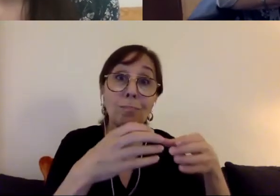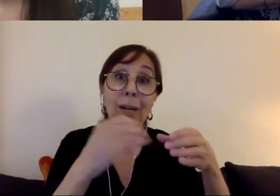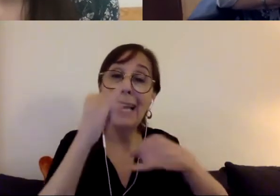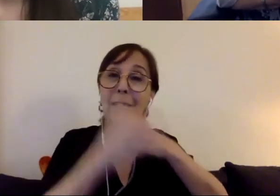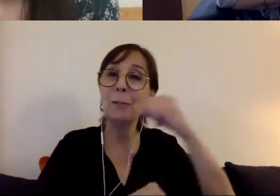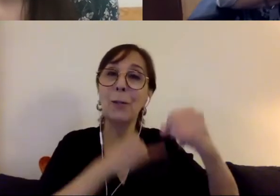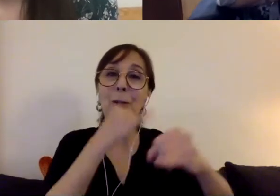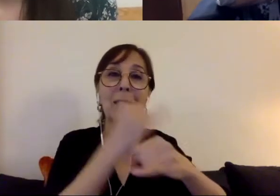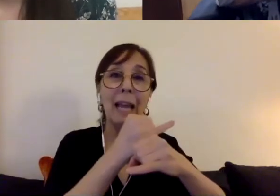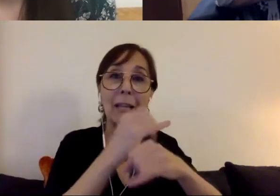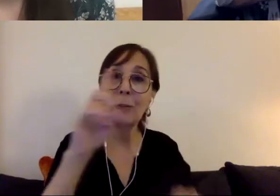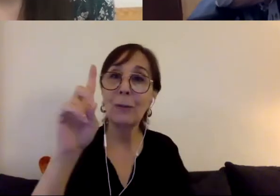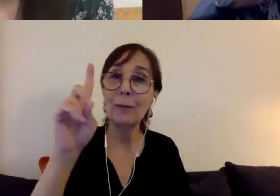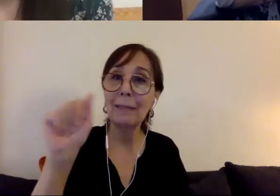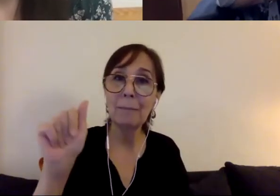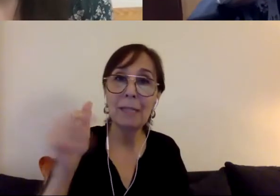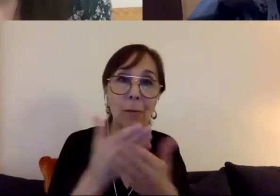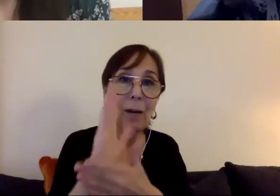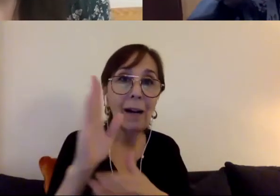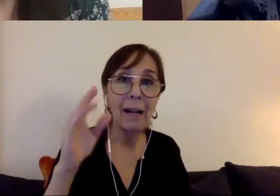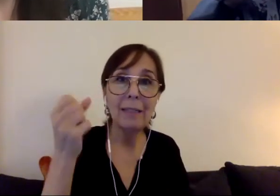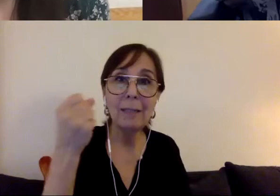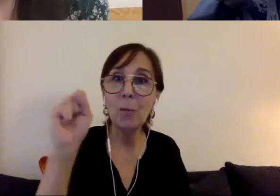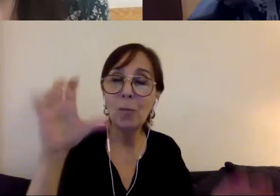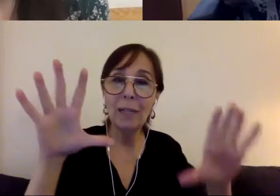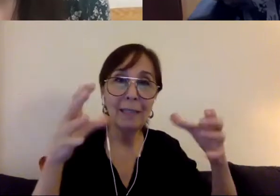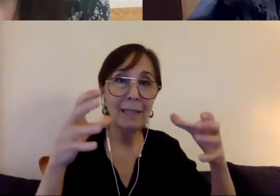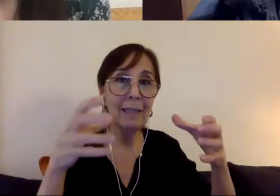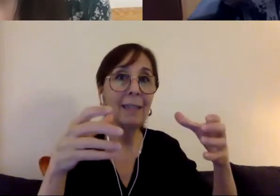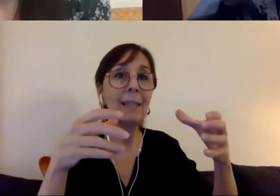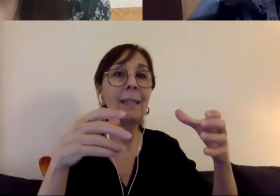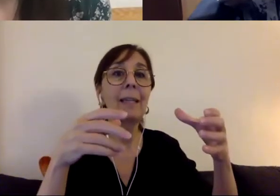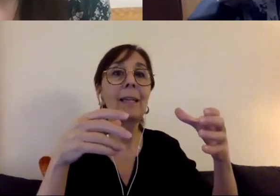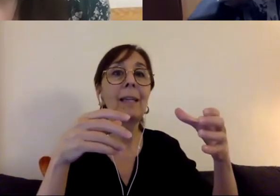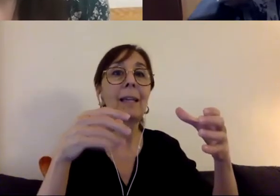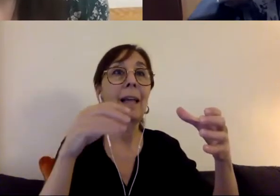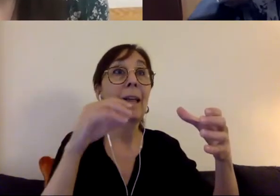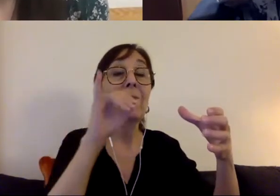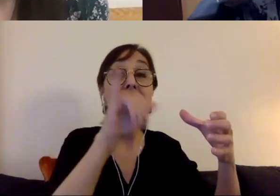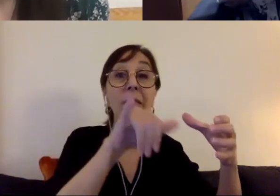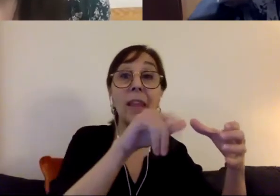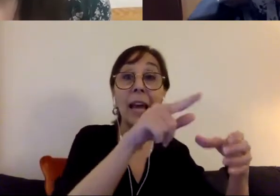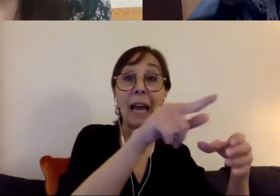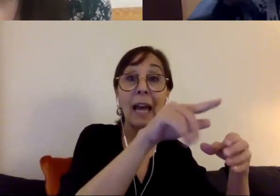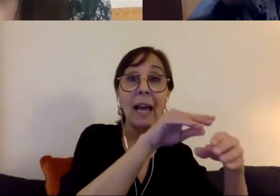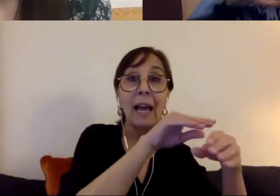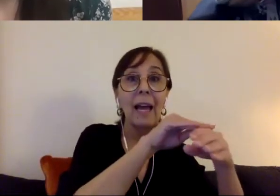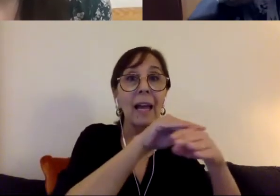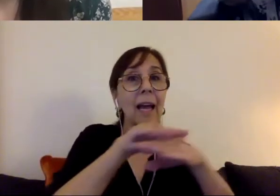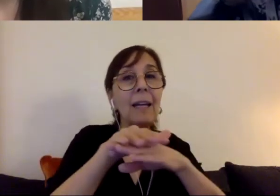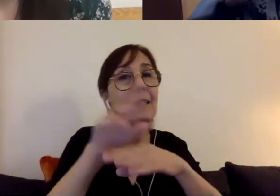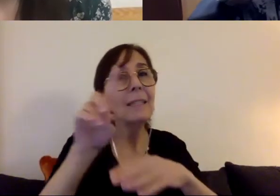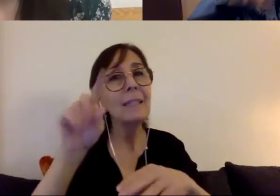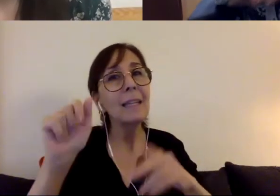movement impacting disabled people around the world, learning from each